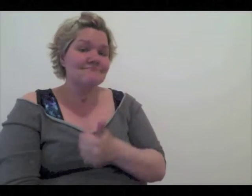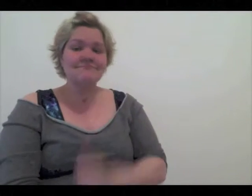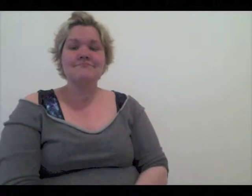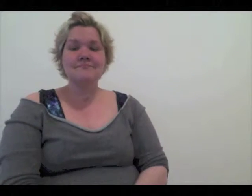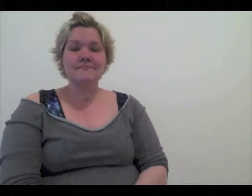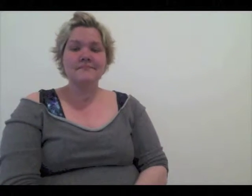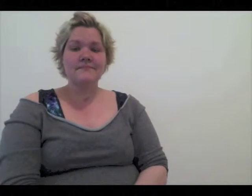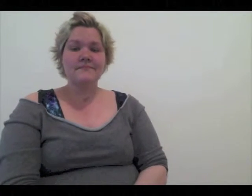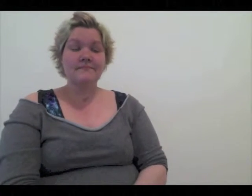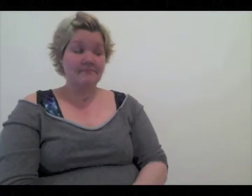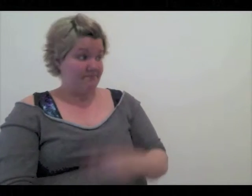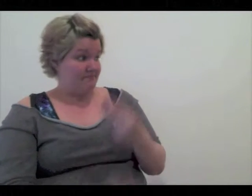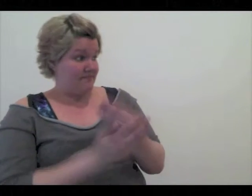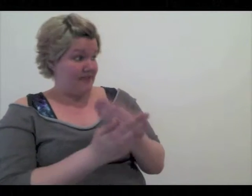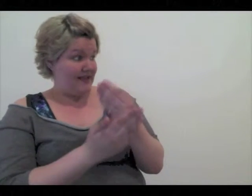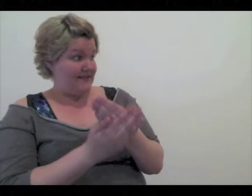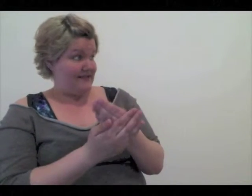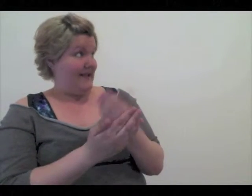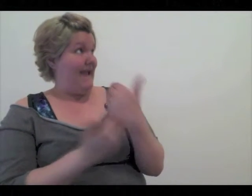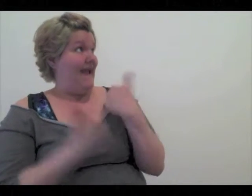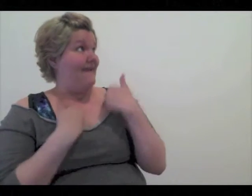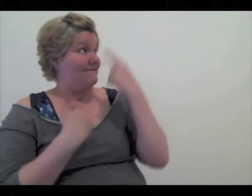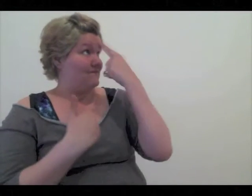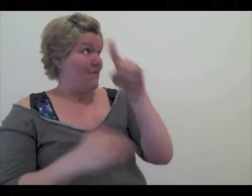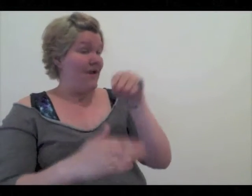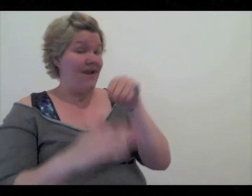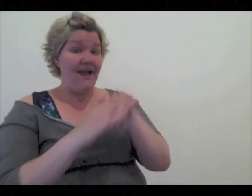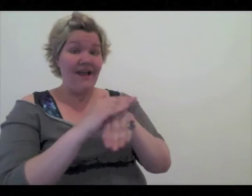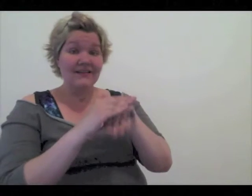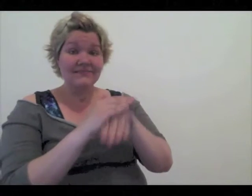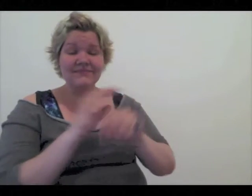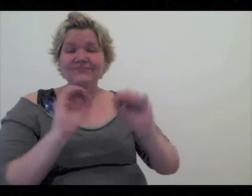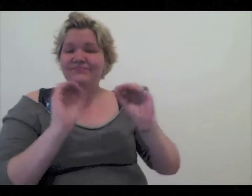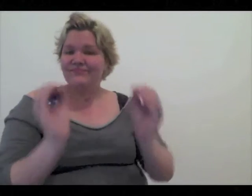There’s no funding for accessibility.